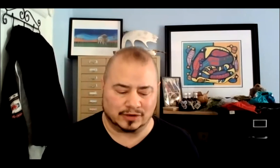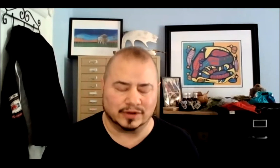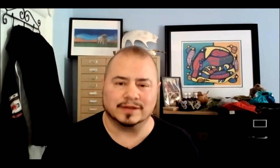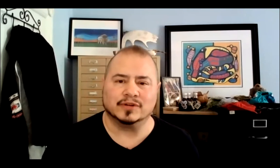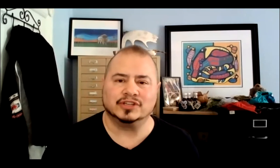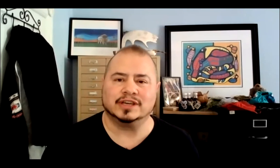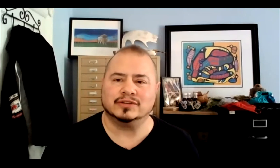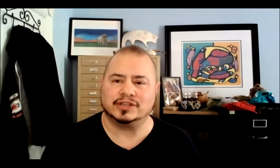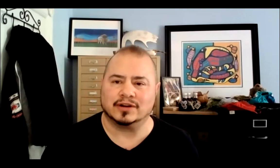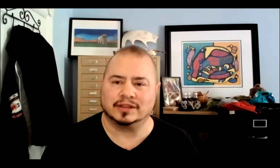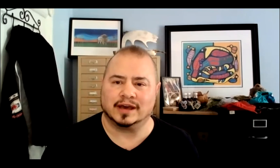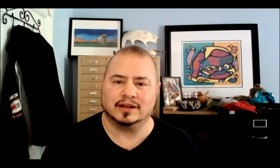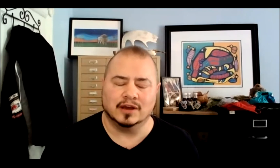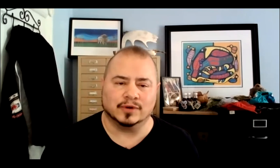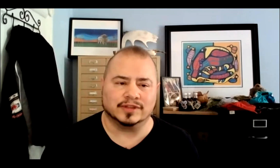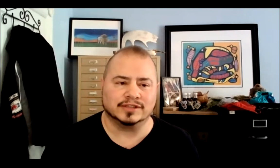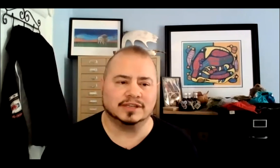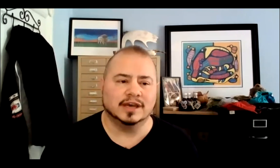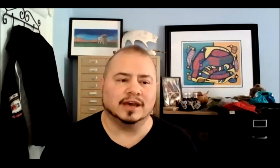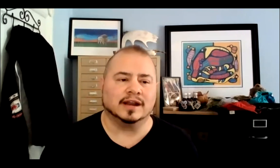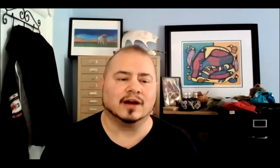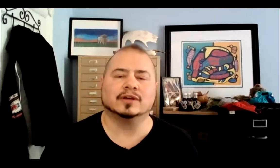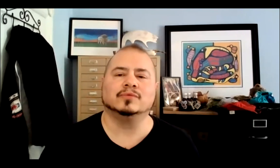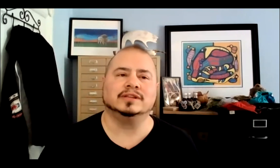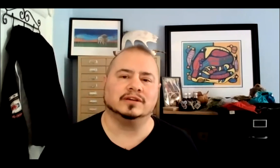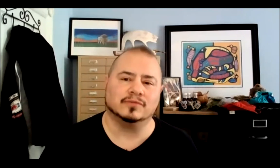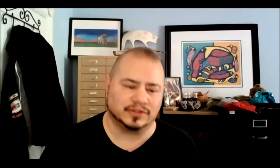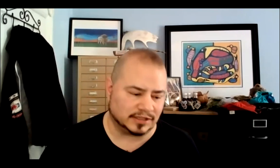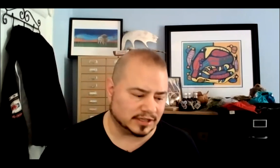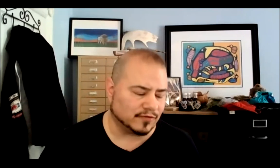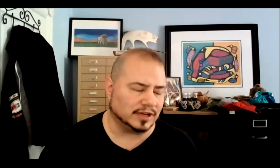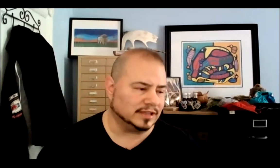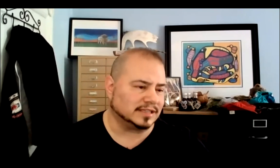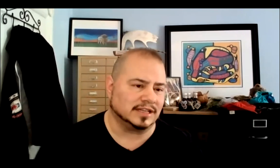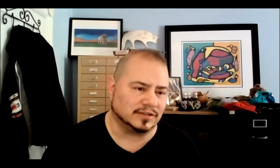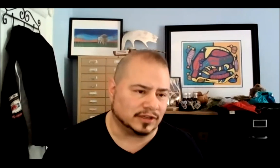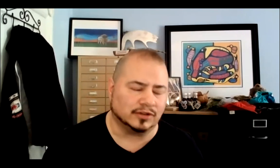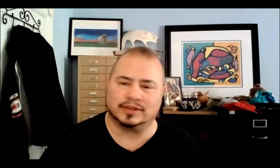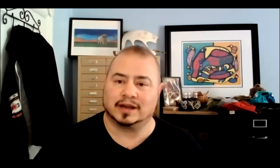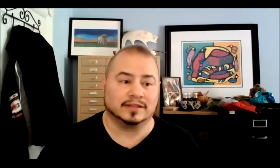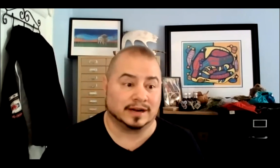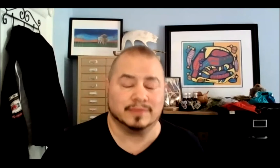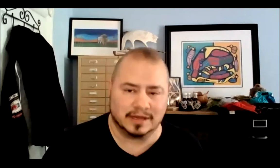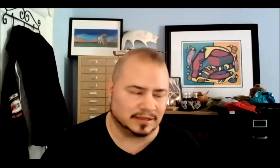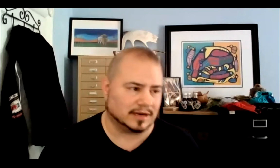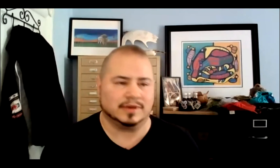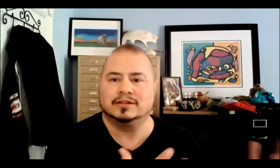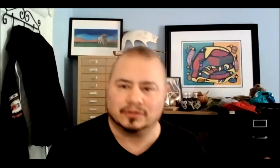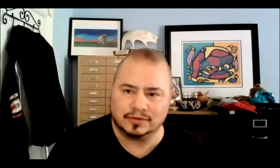and so I really appreciate you sharing that with us, and how can we deal with that suffering and that sense of guilt that I made it, that I made it through